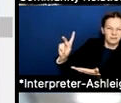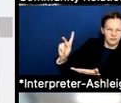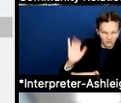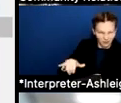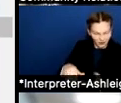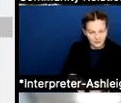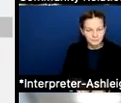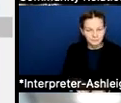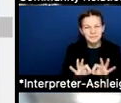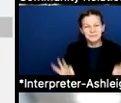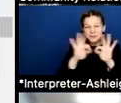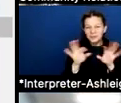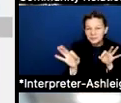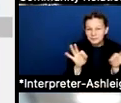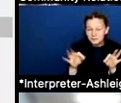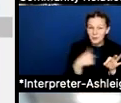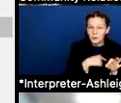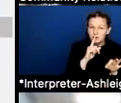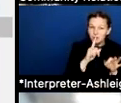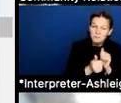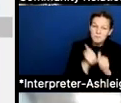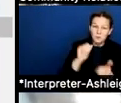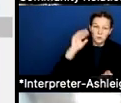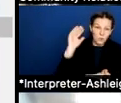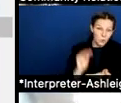again, we are the lowest tax, we have the lowest tax rate for the M&O.